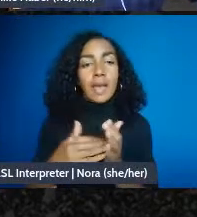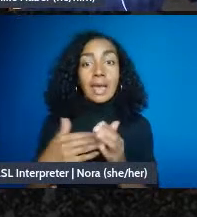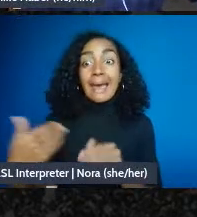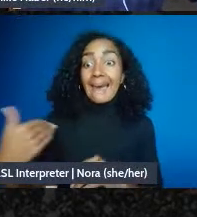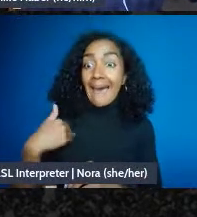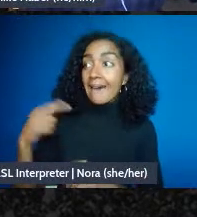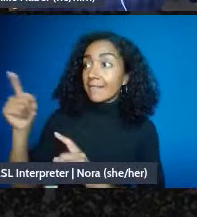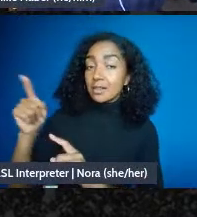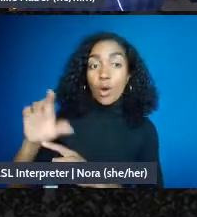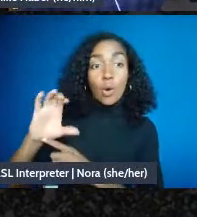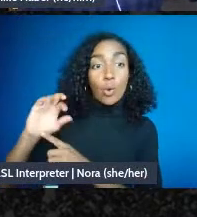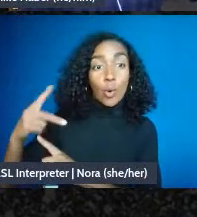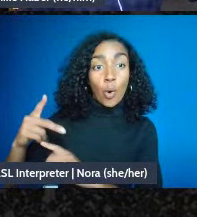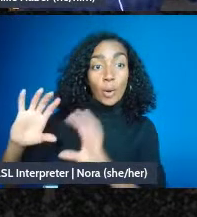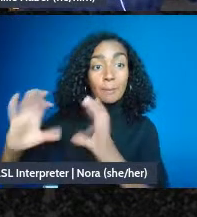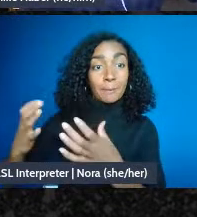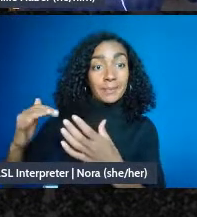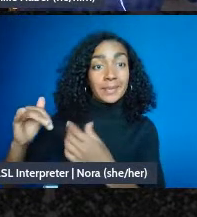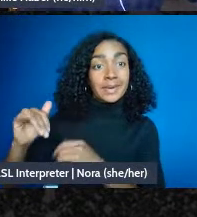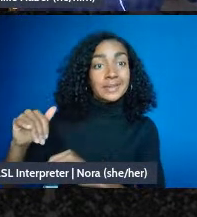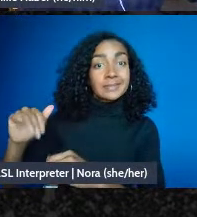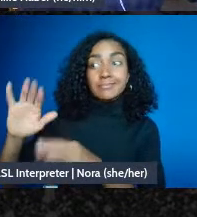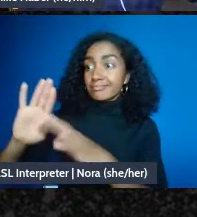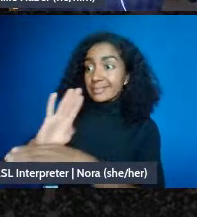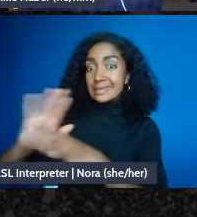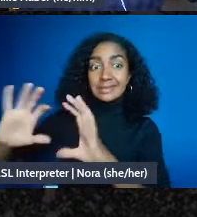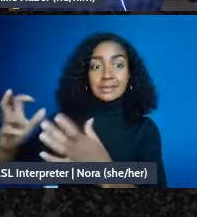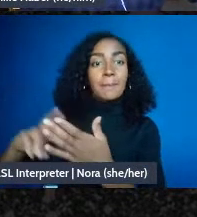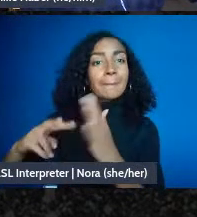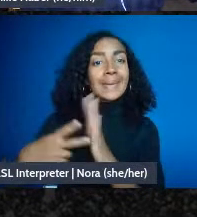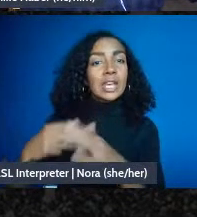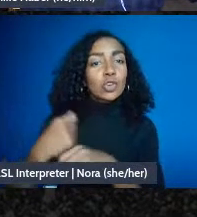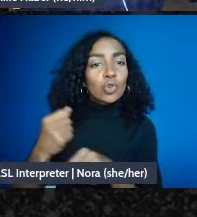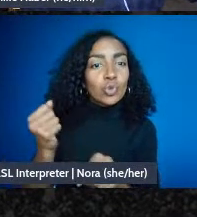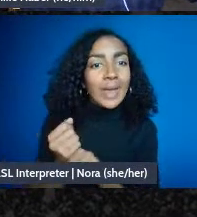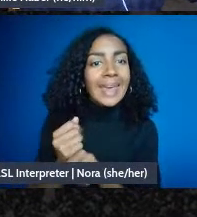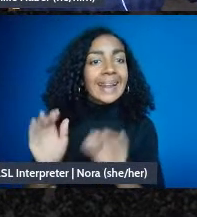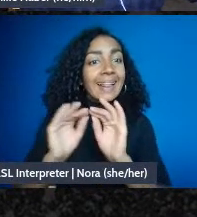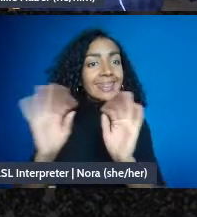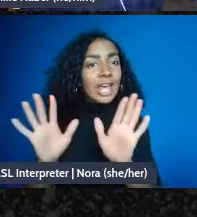allows you to create sort of group processes, and if you have a corporation of some